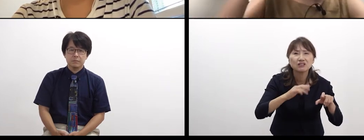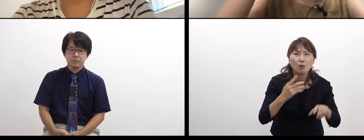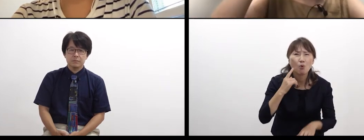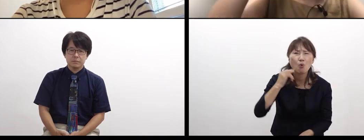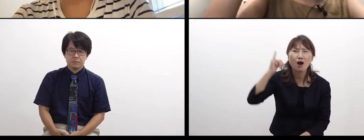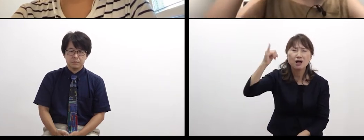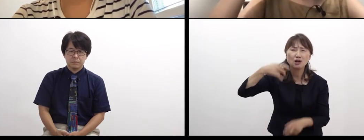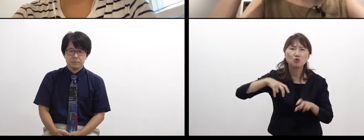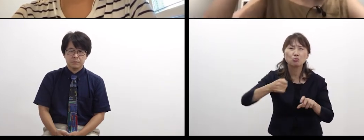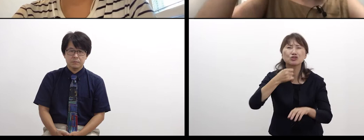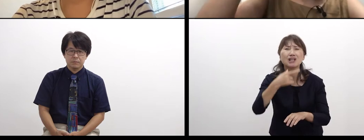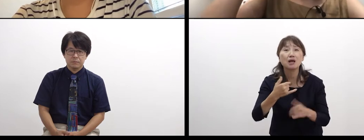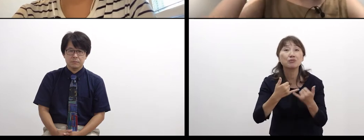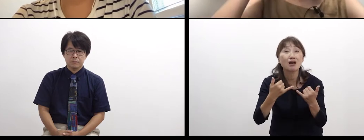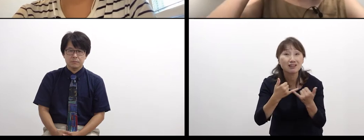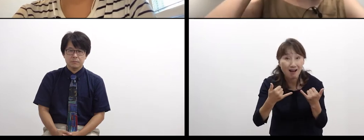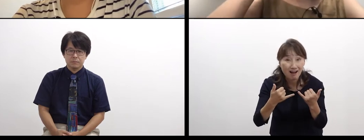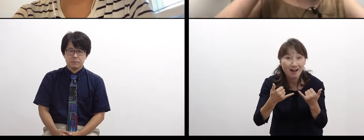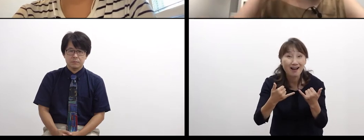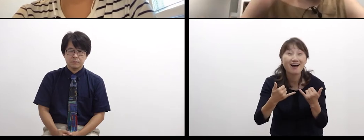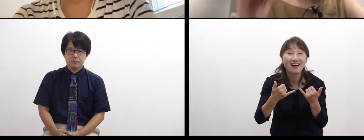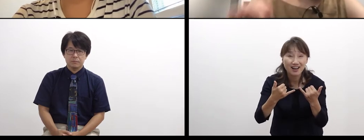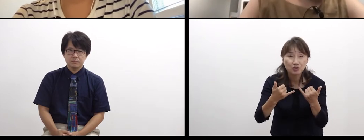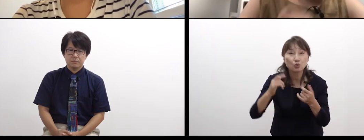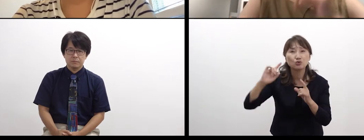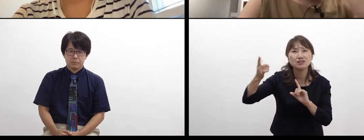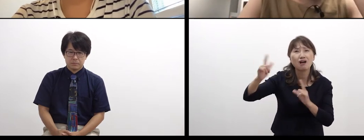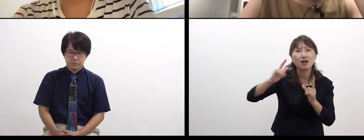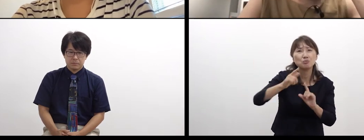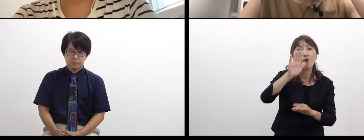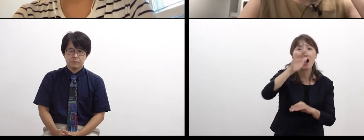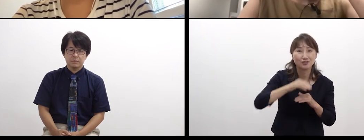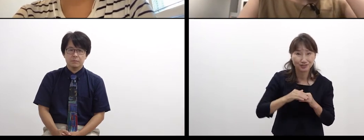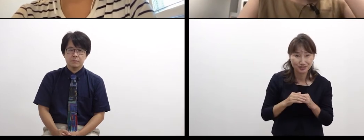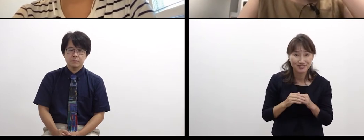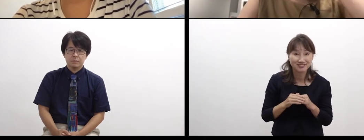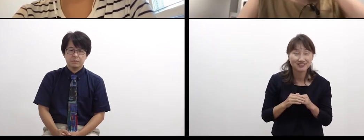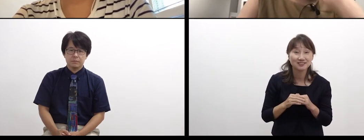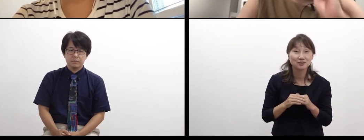like my father and me like animals but my mother doesn’t.